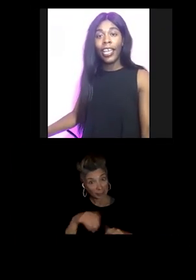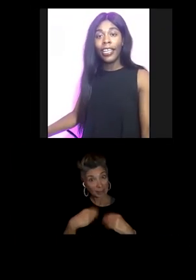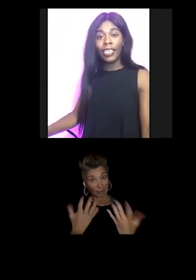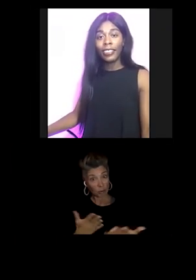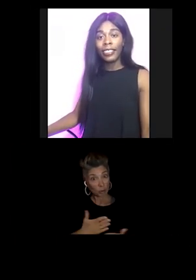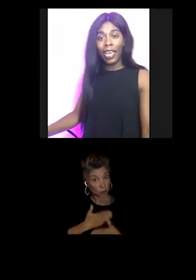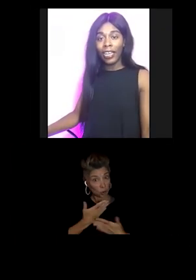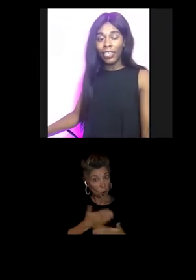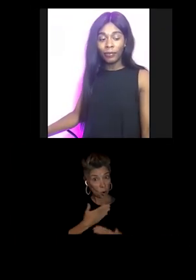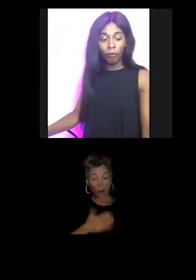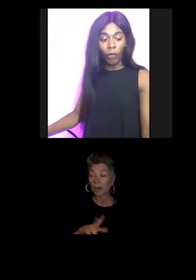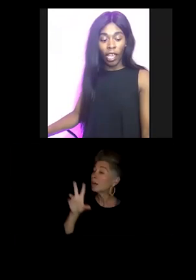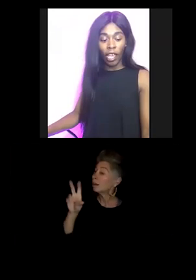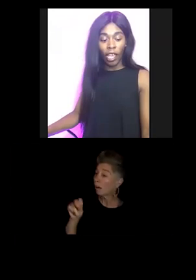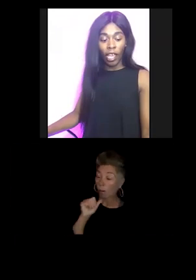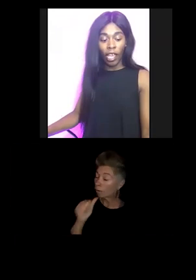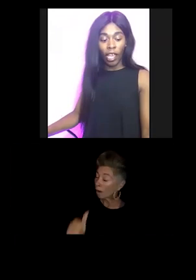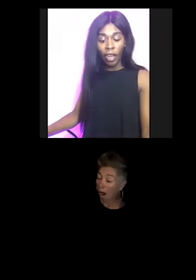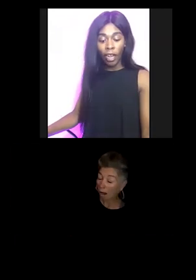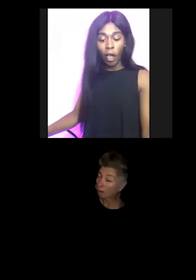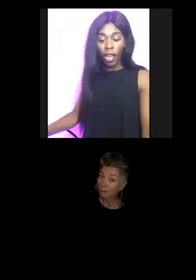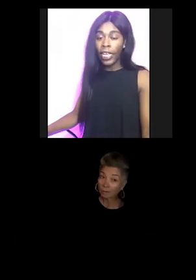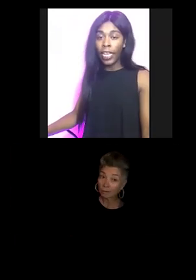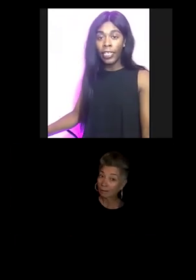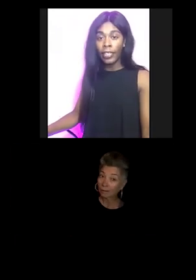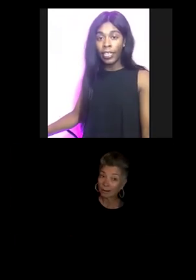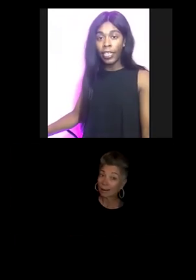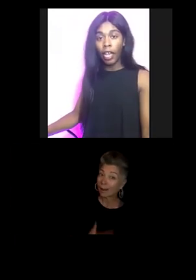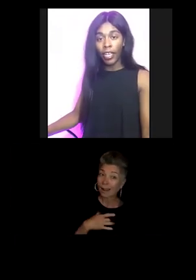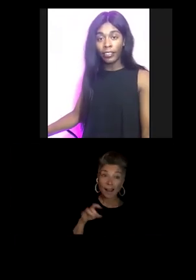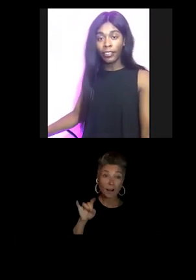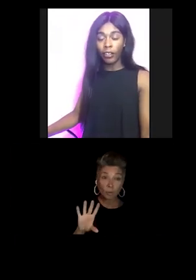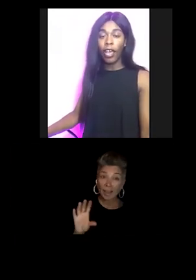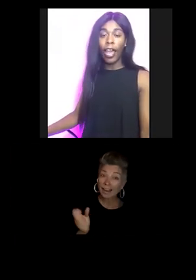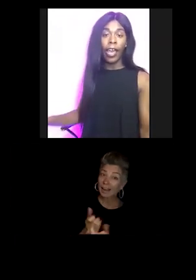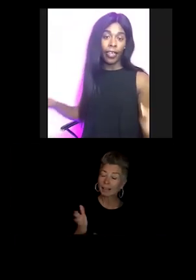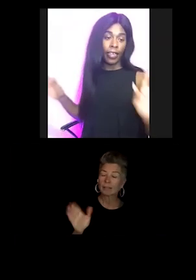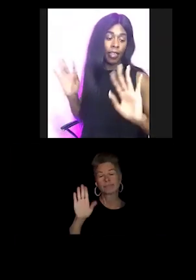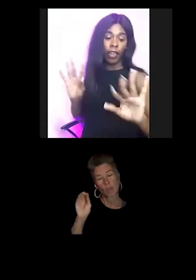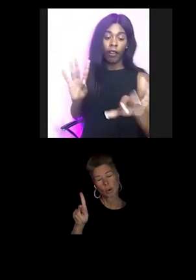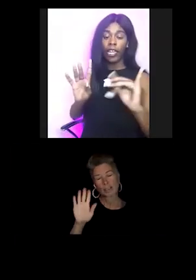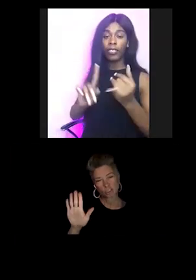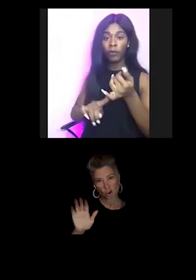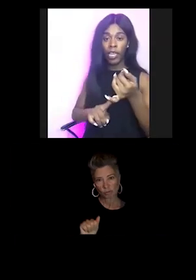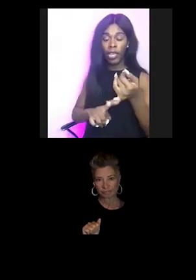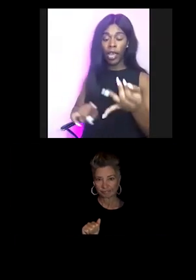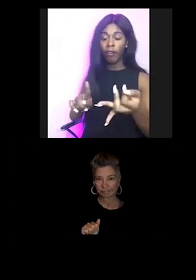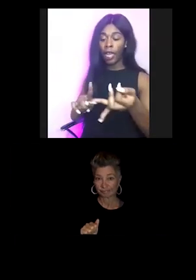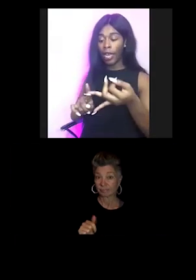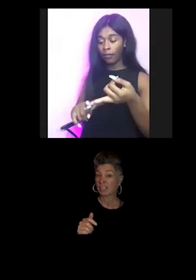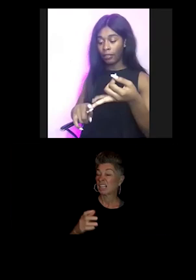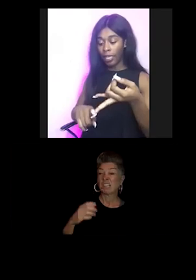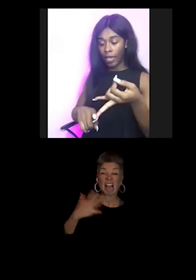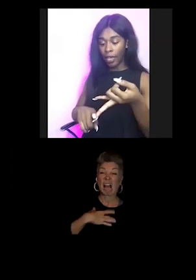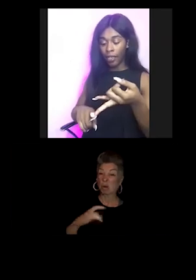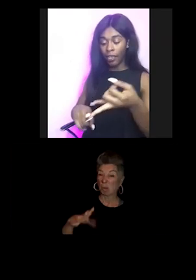It does not, I don't like anything. Okay. So I, I don't like sweat. I don't like outside.